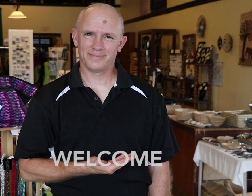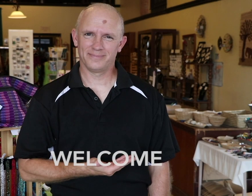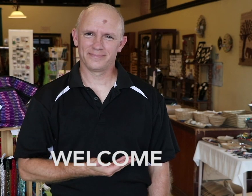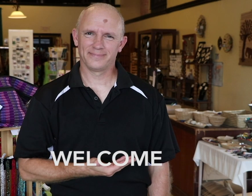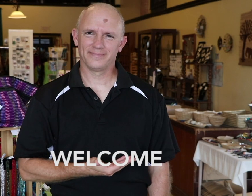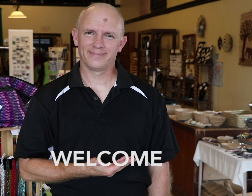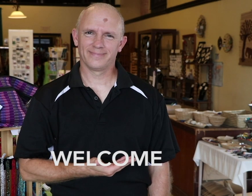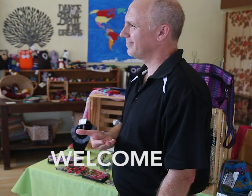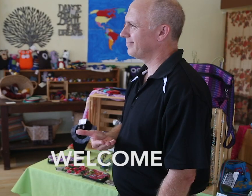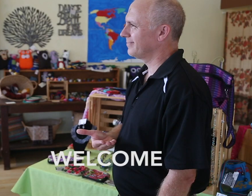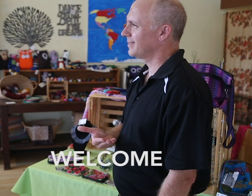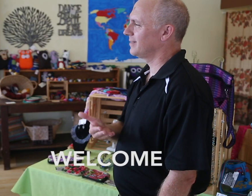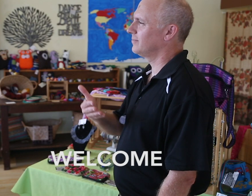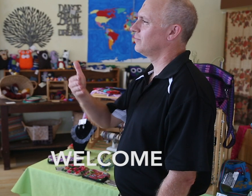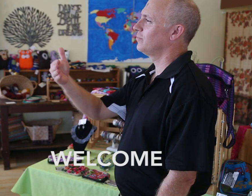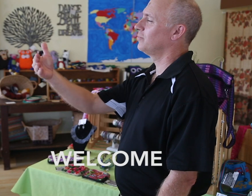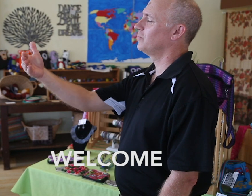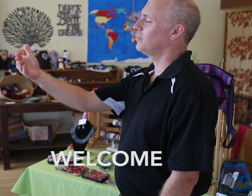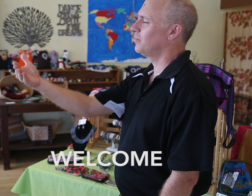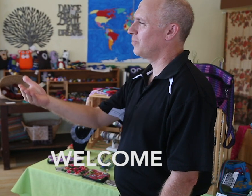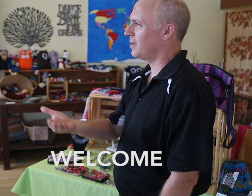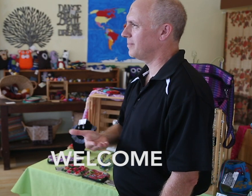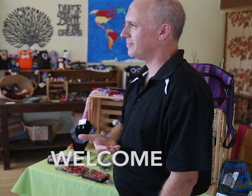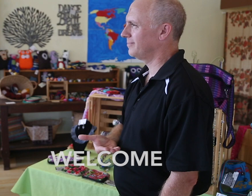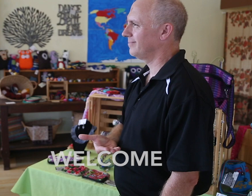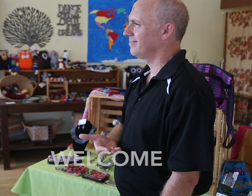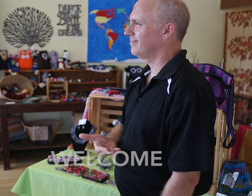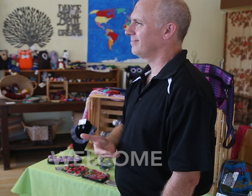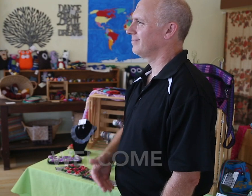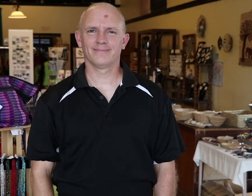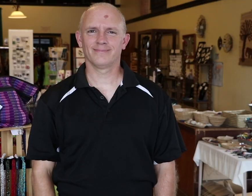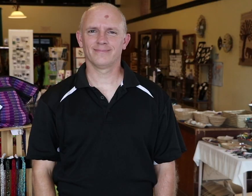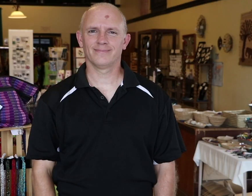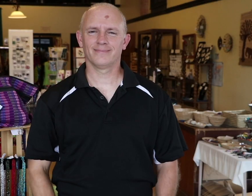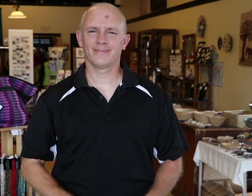Welcome